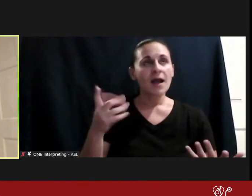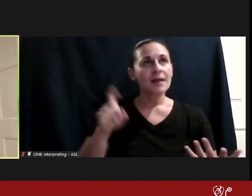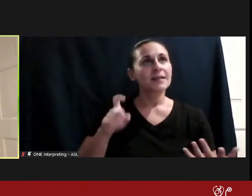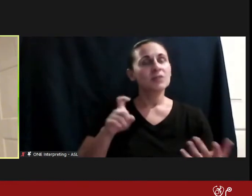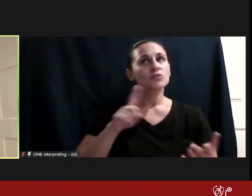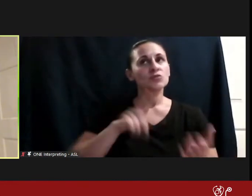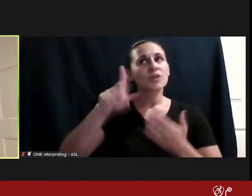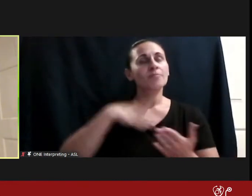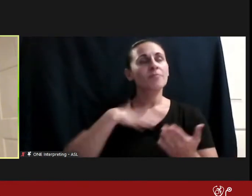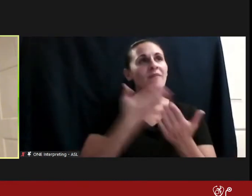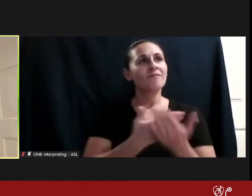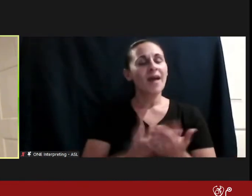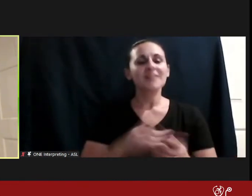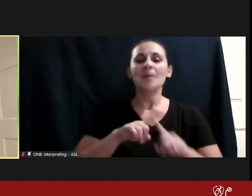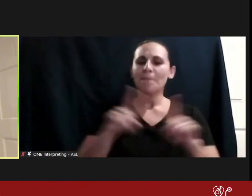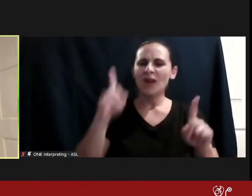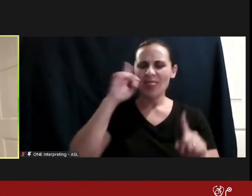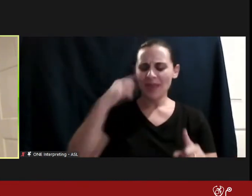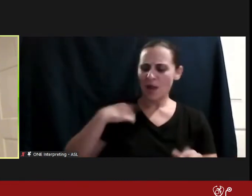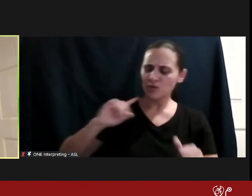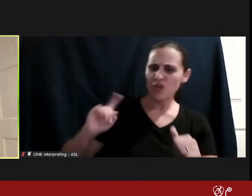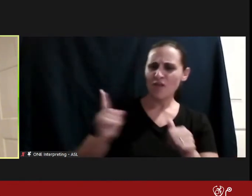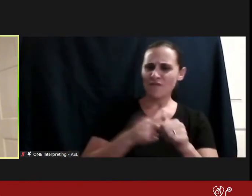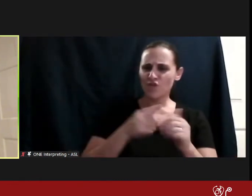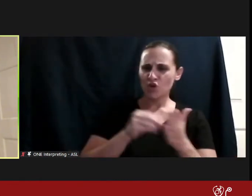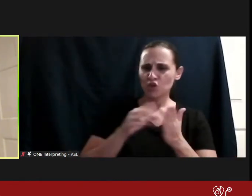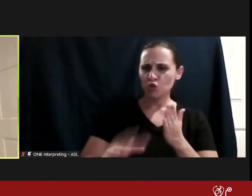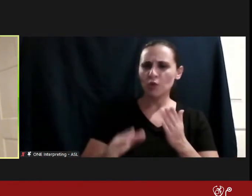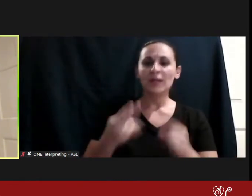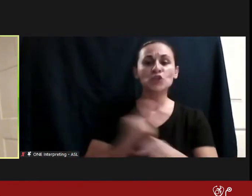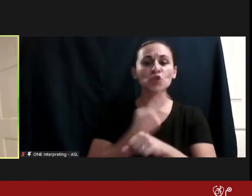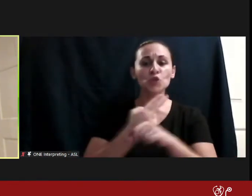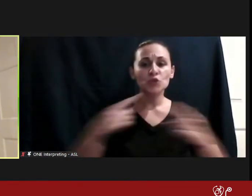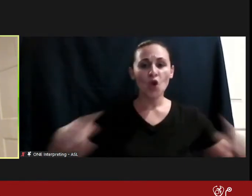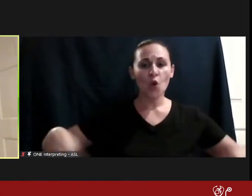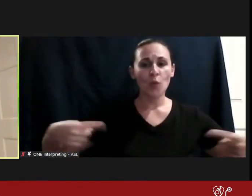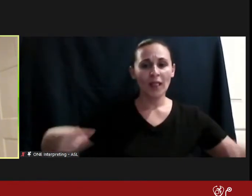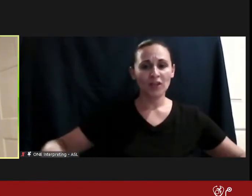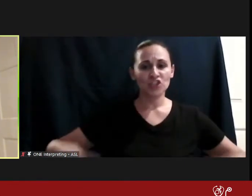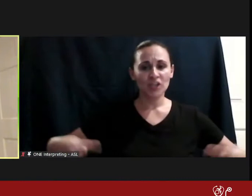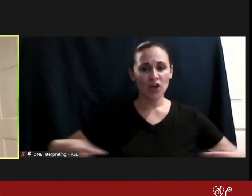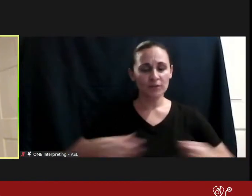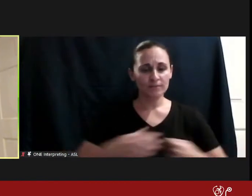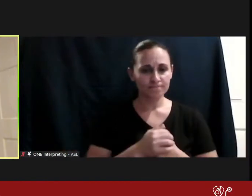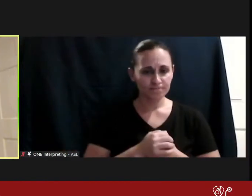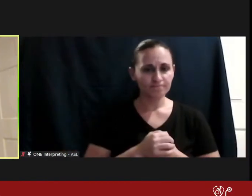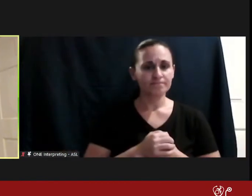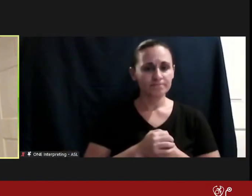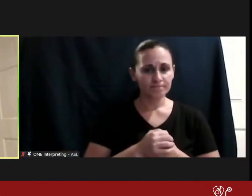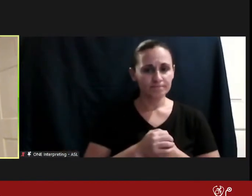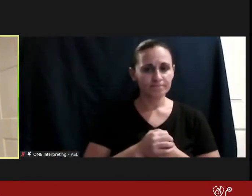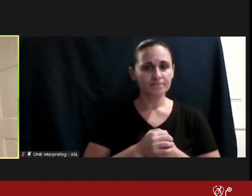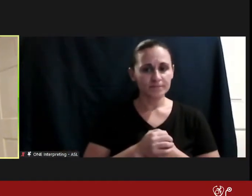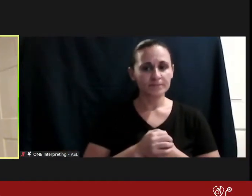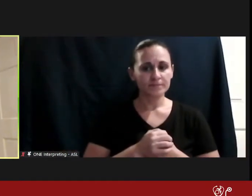the 1st student was a wheelchair user to matriculate at Stanford, and I just have to say